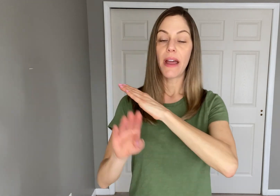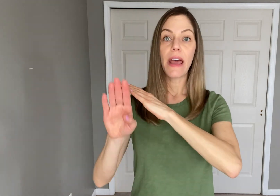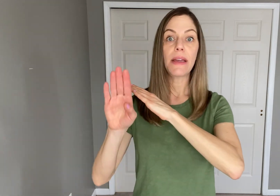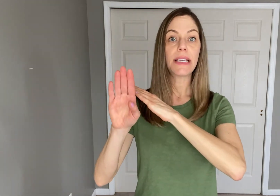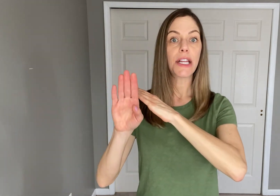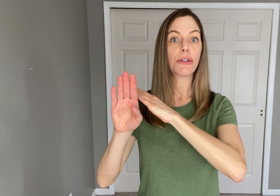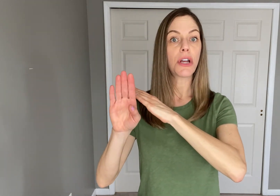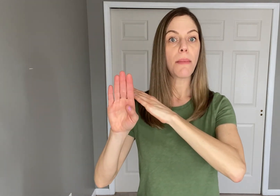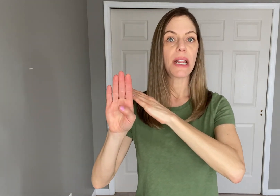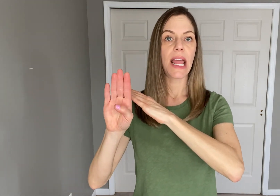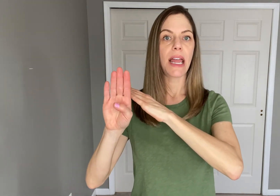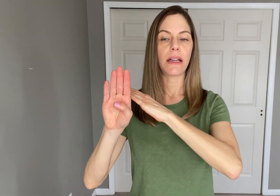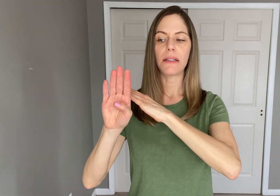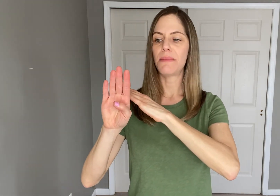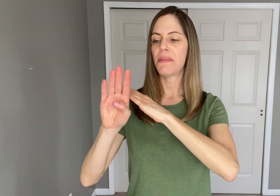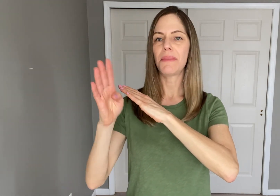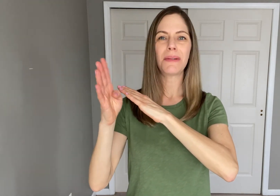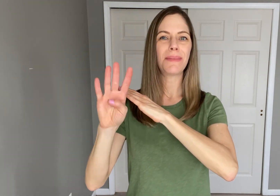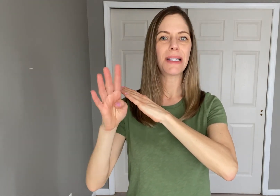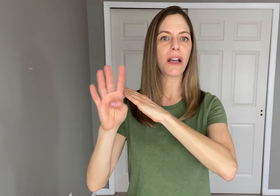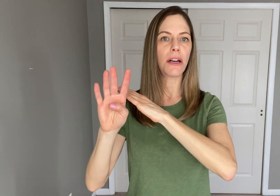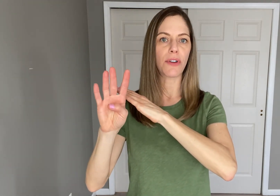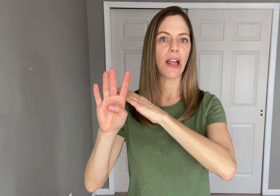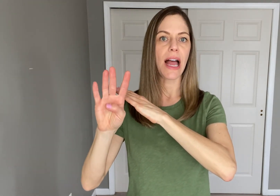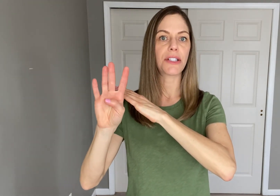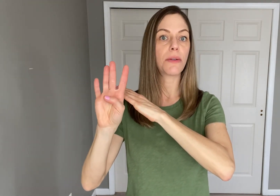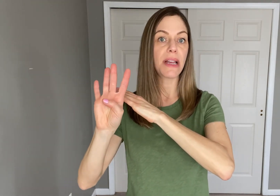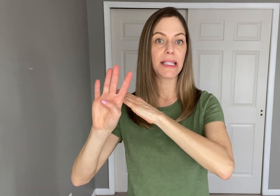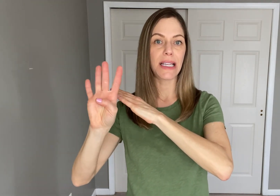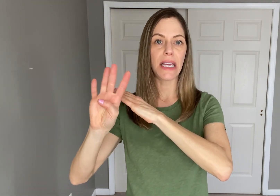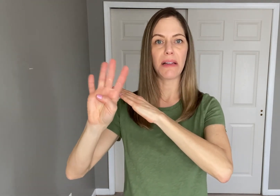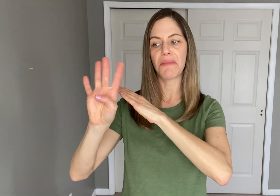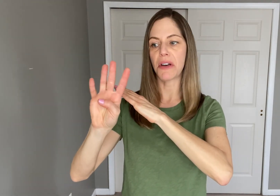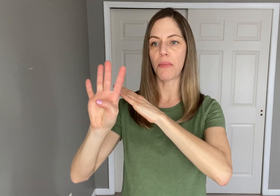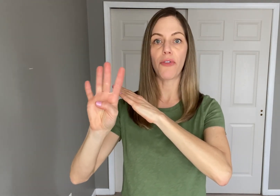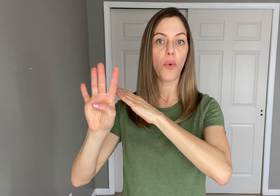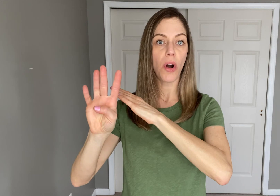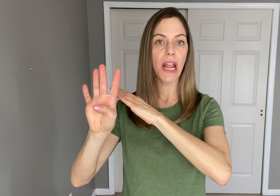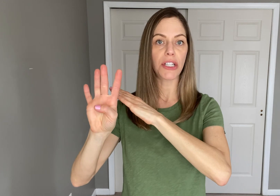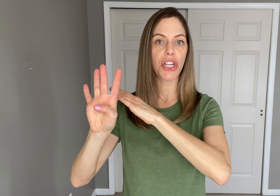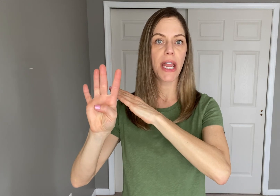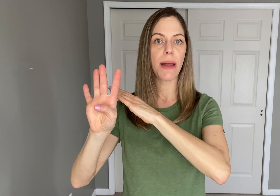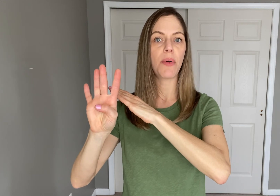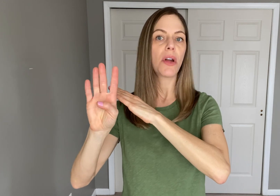and then take your dominant hand it's kind of relaxed, you may see the number "4" handshape.